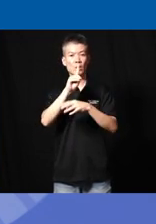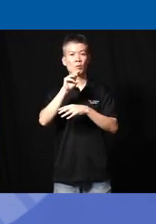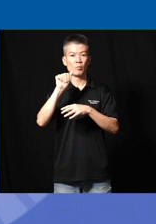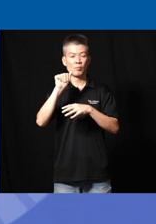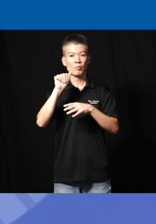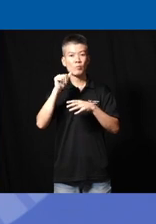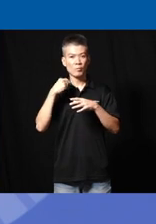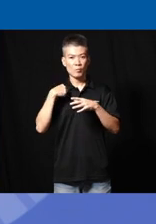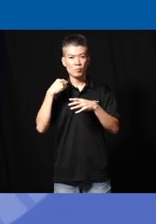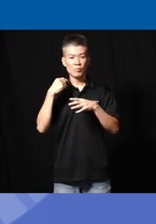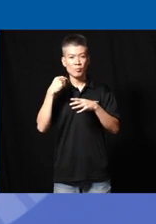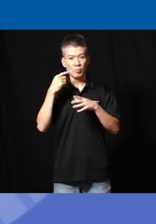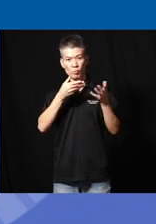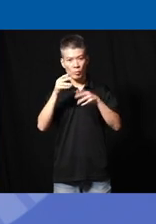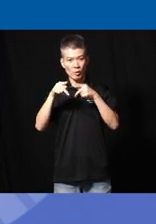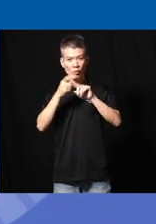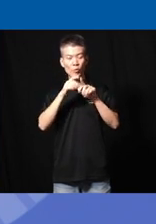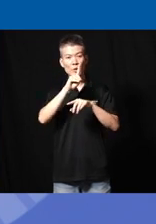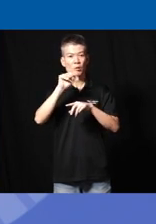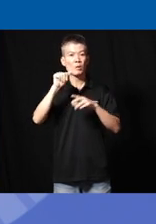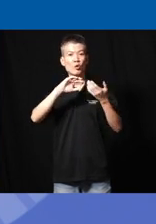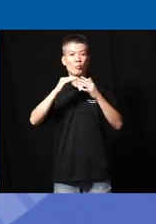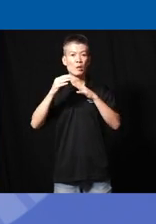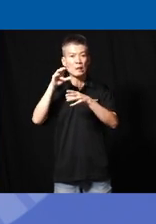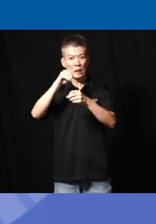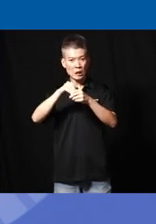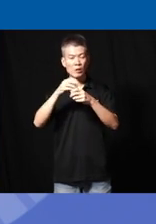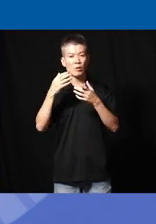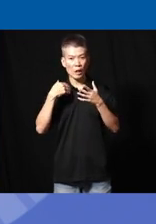so I bring uh people from the disabled community in and we have guest speakers